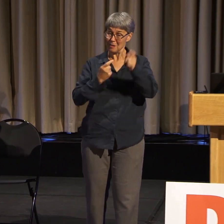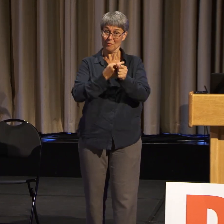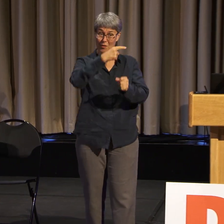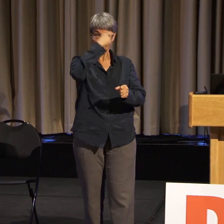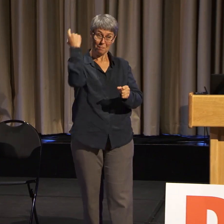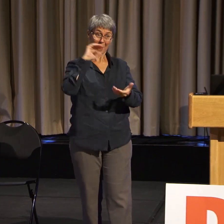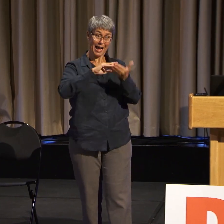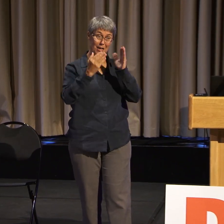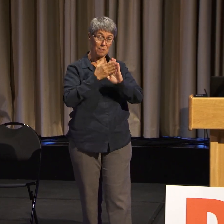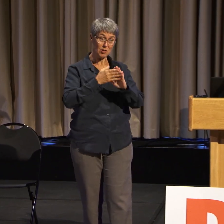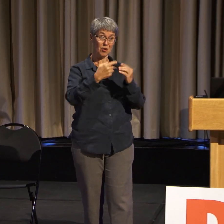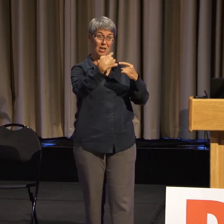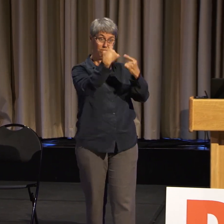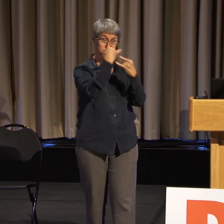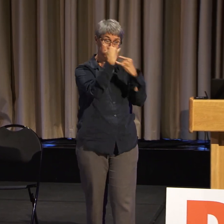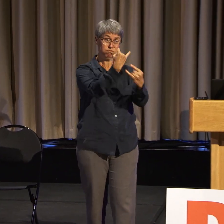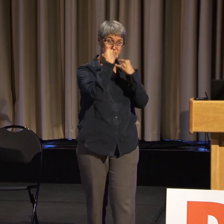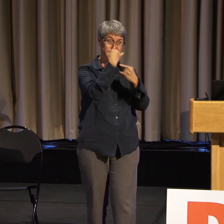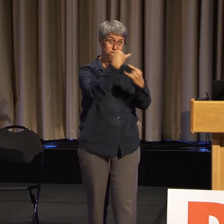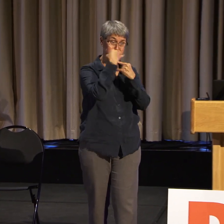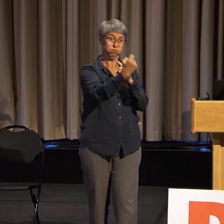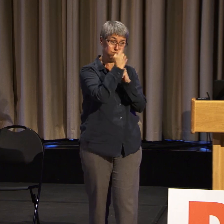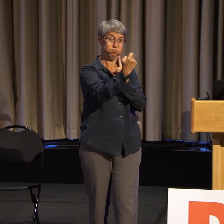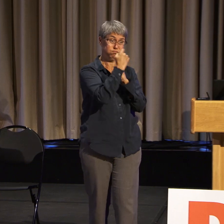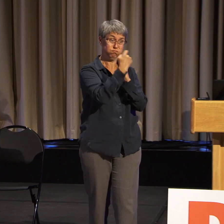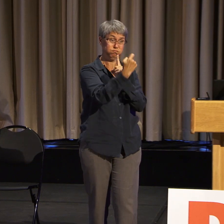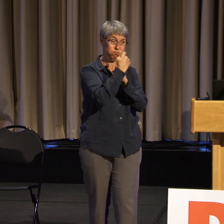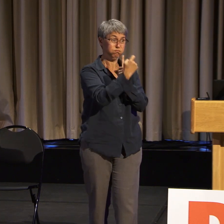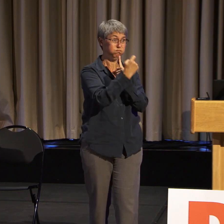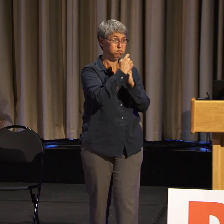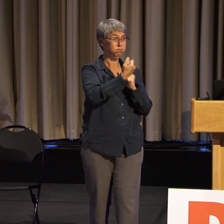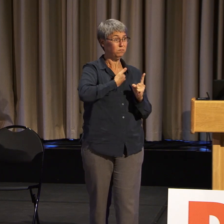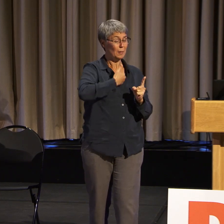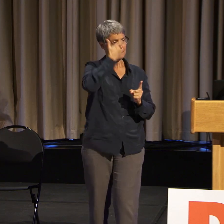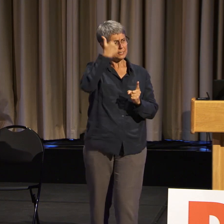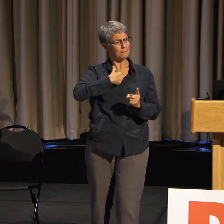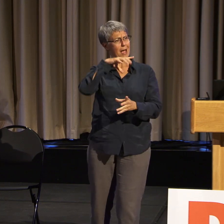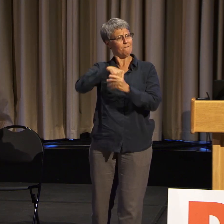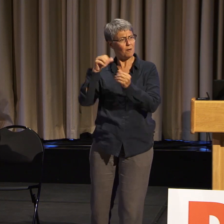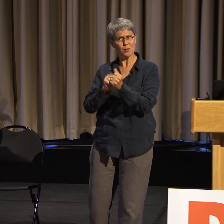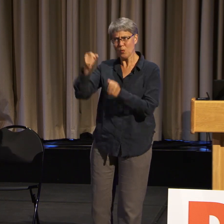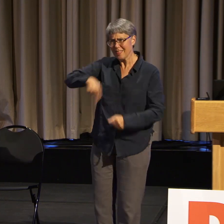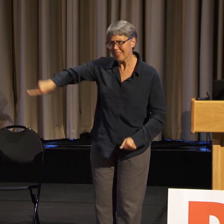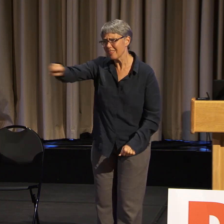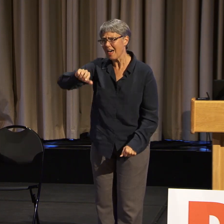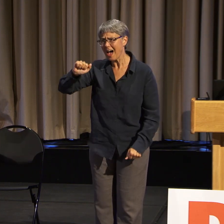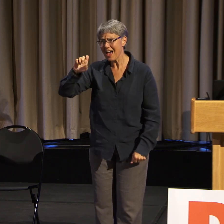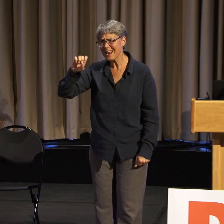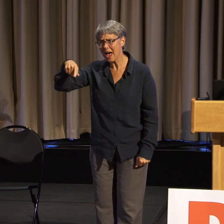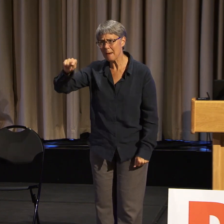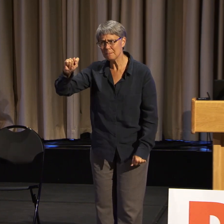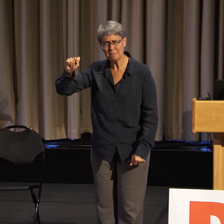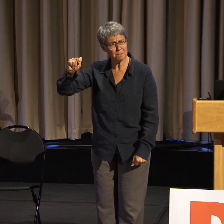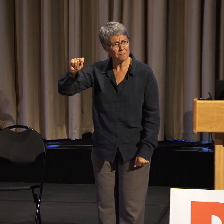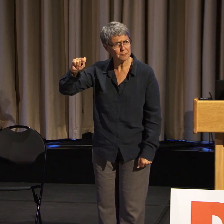Everywhere I went, tried to defend ADAPT